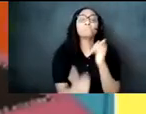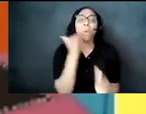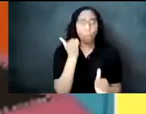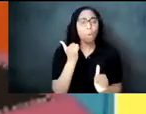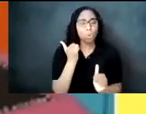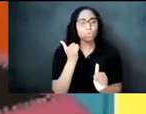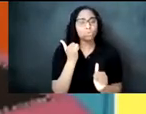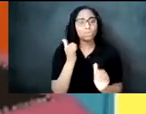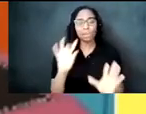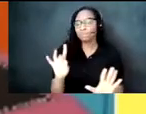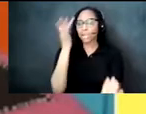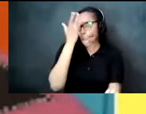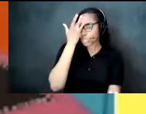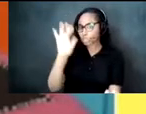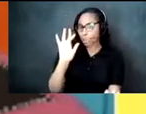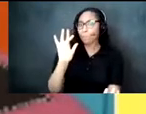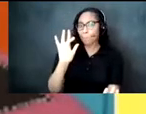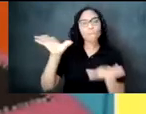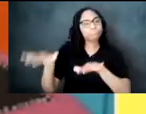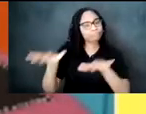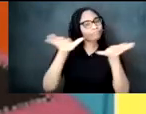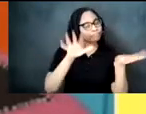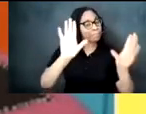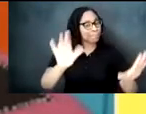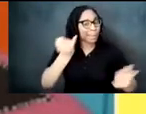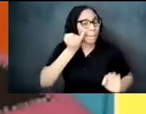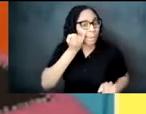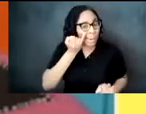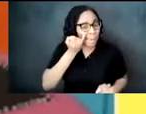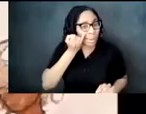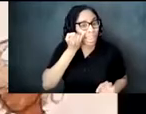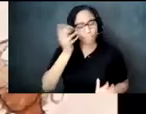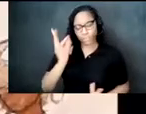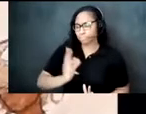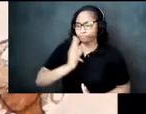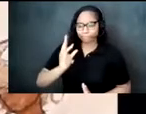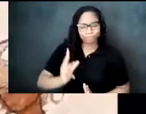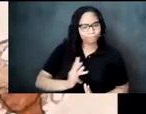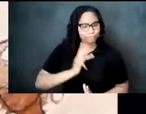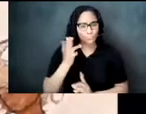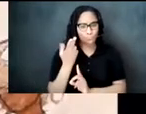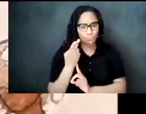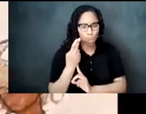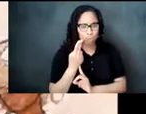casual however if you're having a tea at a posh hotel the dress might tend to lean